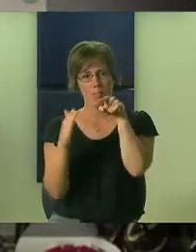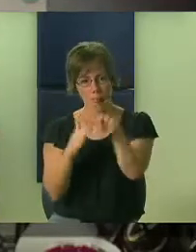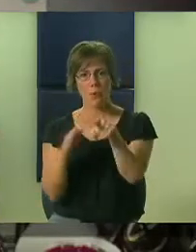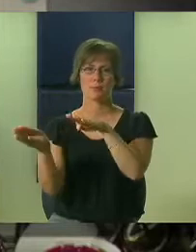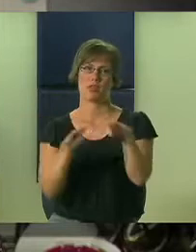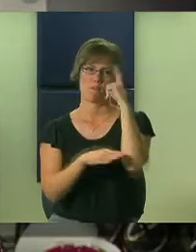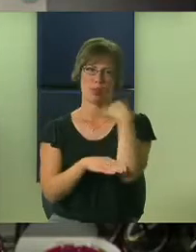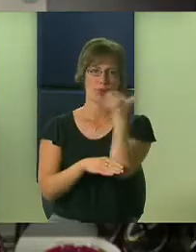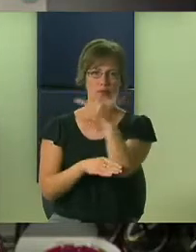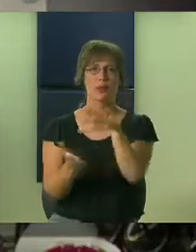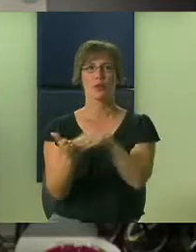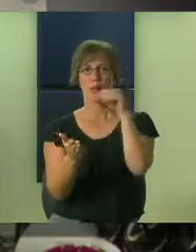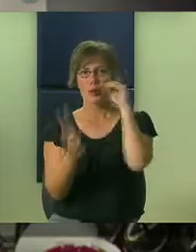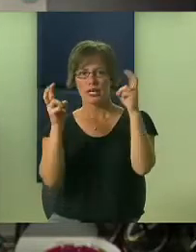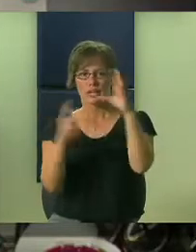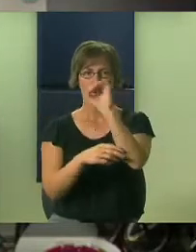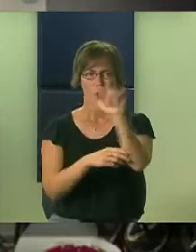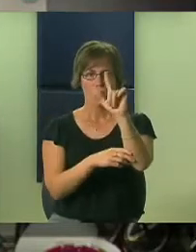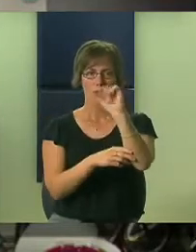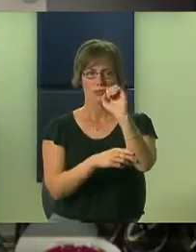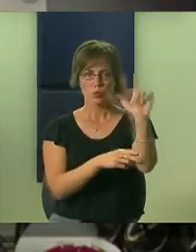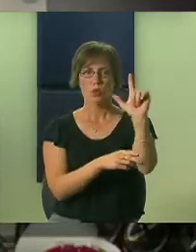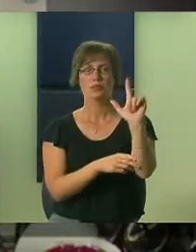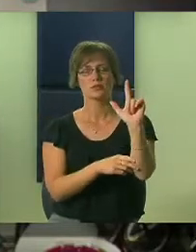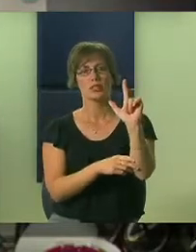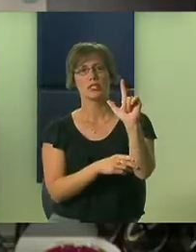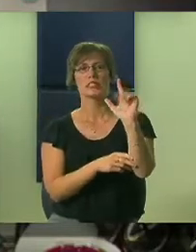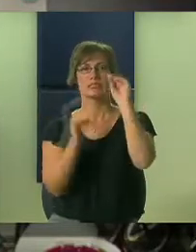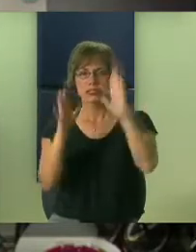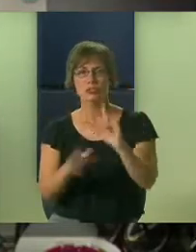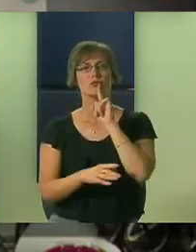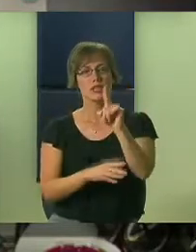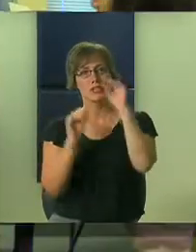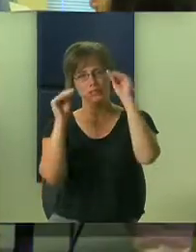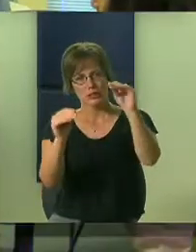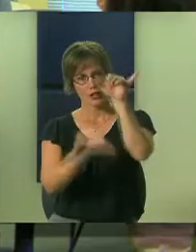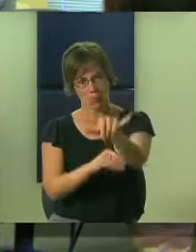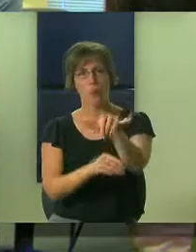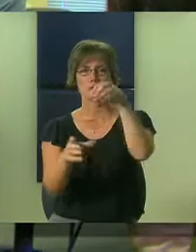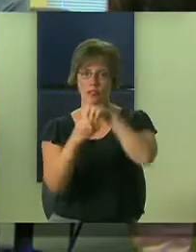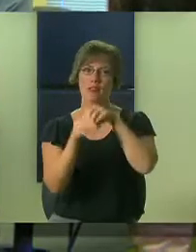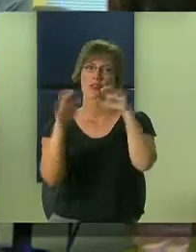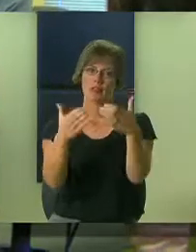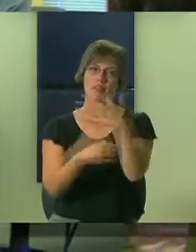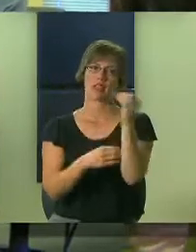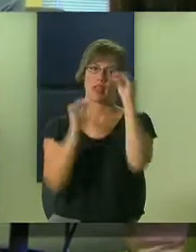the classroom?" and they can tell you. They can tell you because THEY DO IT! That tells me that they're really learning about what those behaviors look like.